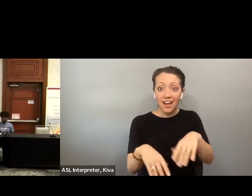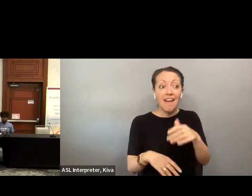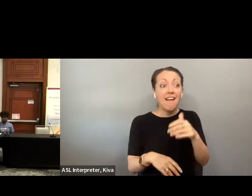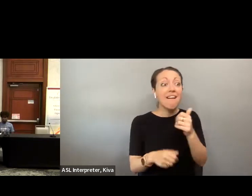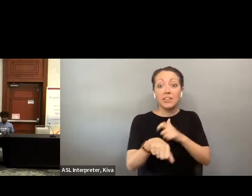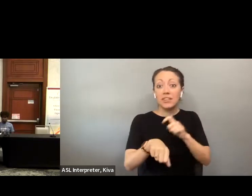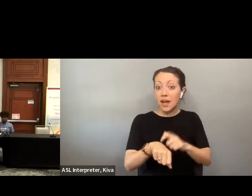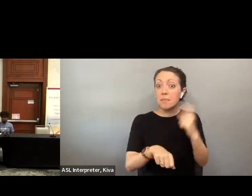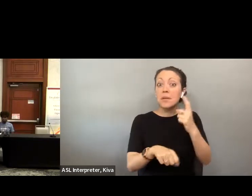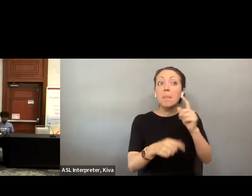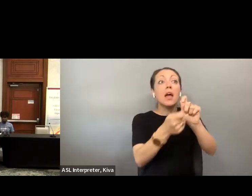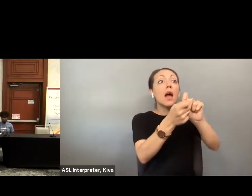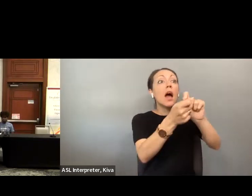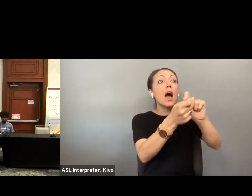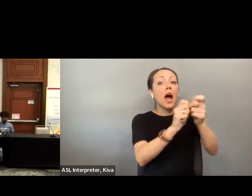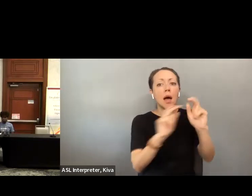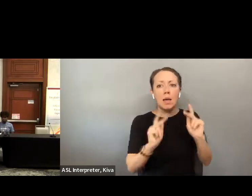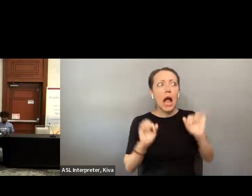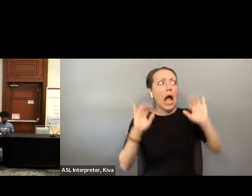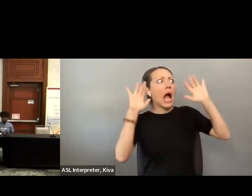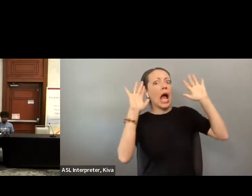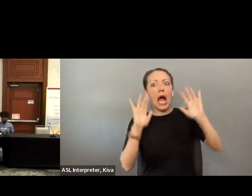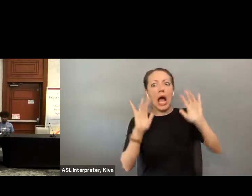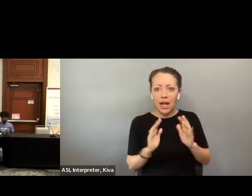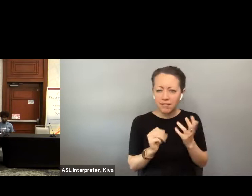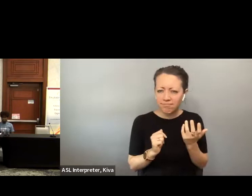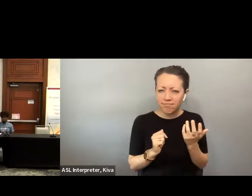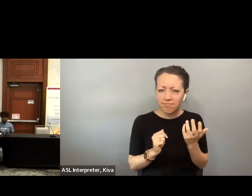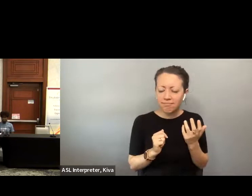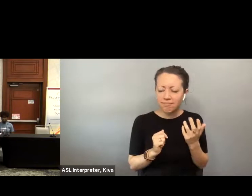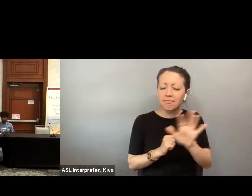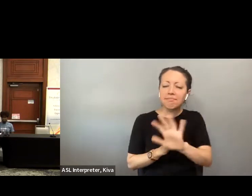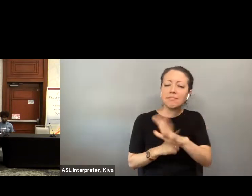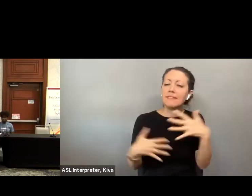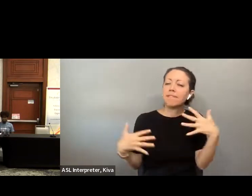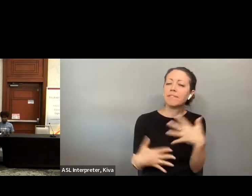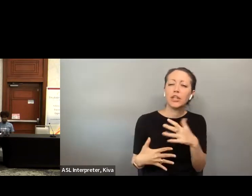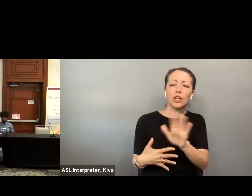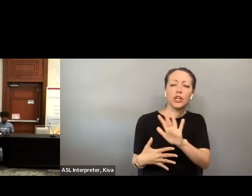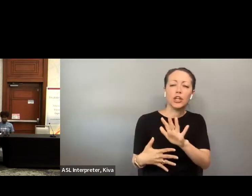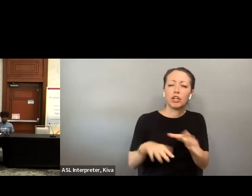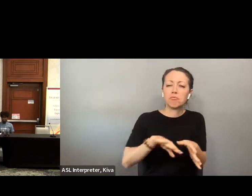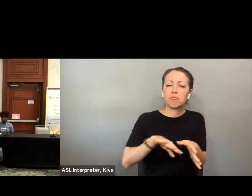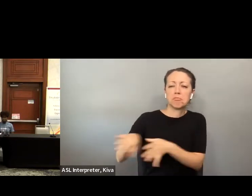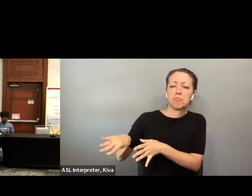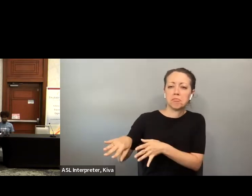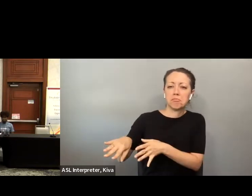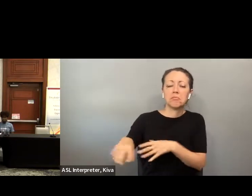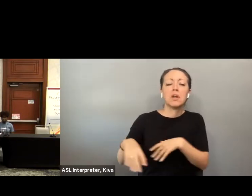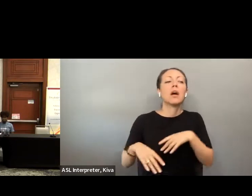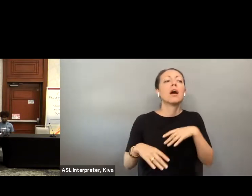there is a change there are fears that are brought up this is Doug Hall. I find the the comments interesting as a blind person who started voting when I wasn't allowed to vote through the systems every time there's a change, there are fears that are brought up about a problem that may happen in terms. about a problem that may happen in terms of change. Instead of being afraid of